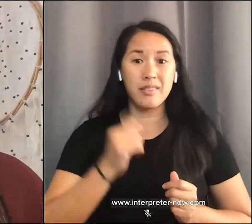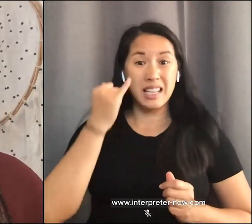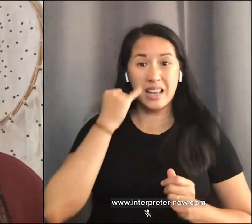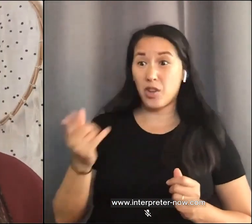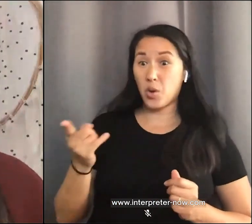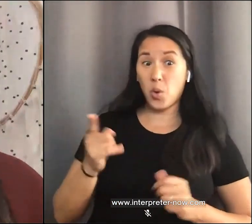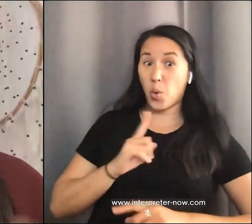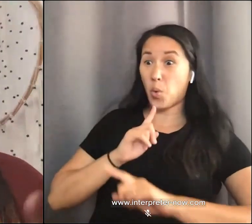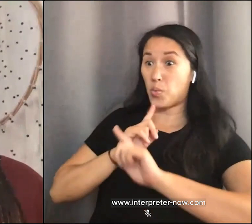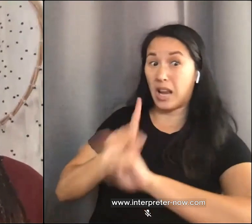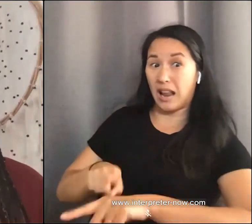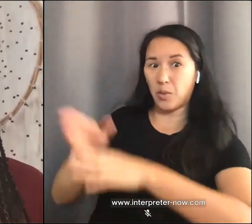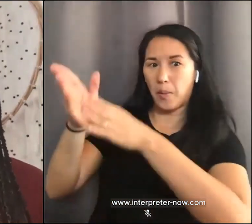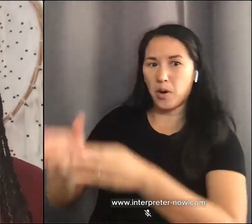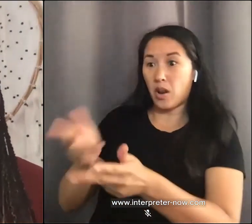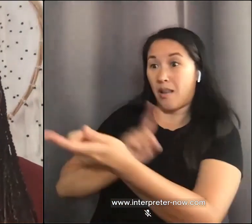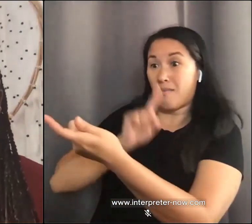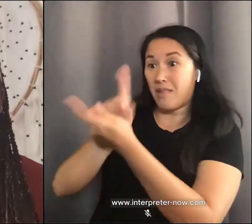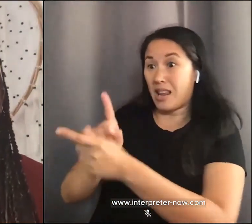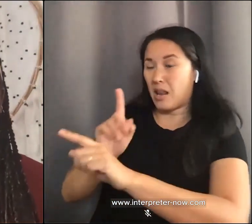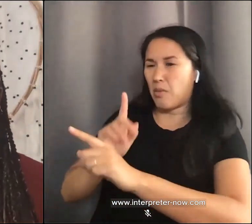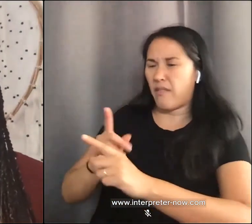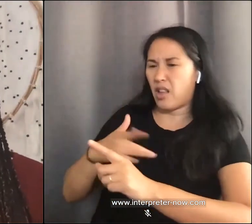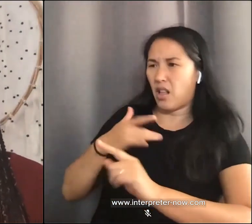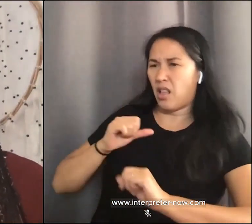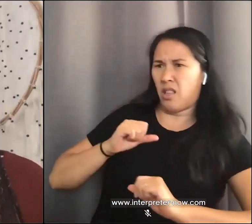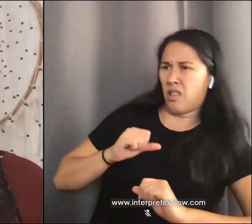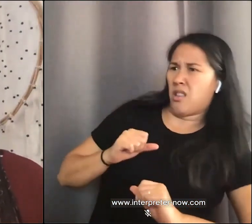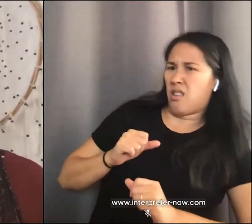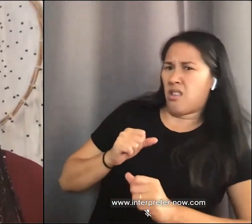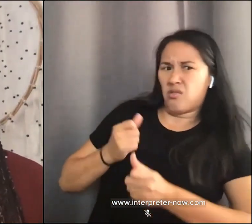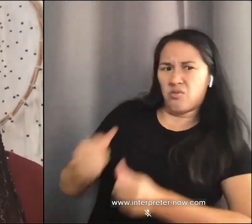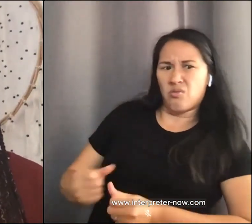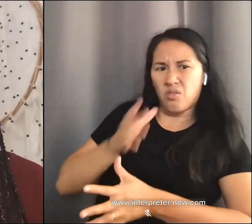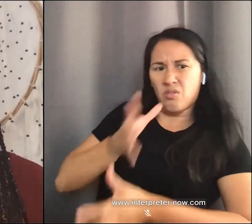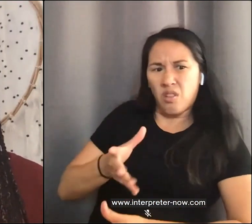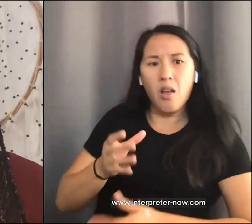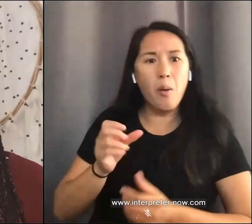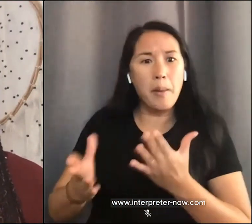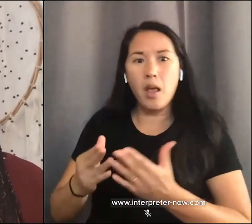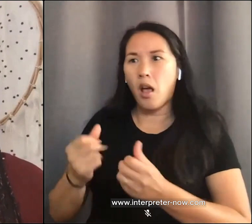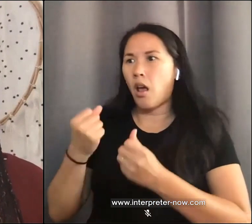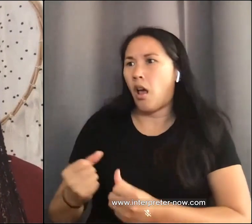negatively, that is an indication that there is some healing for you to do. All people